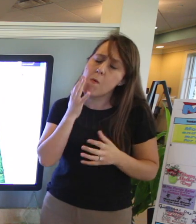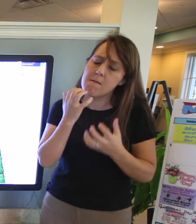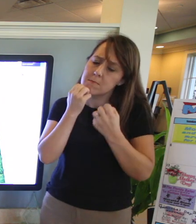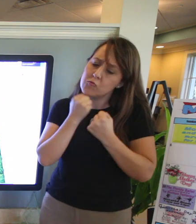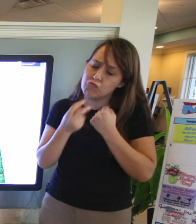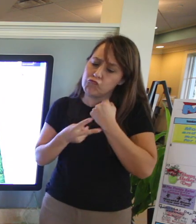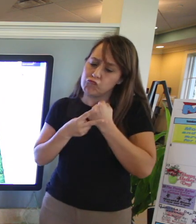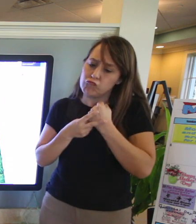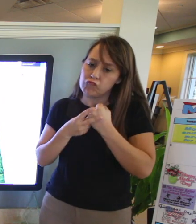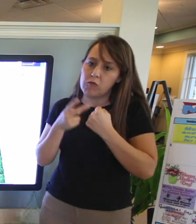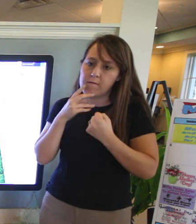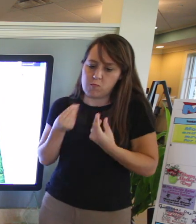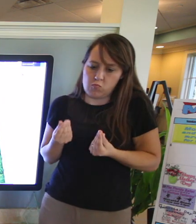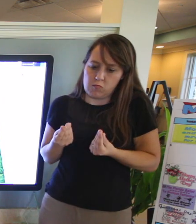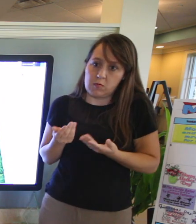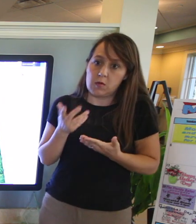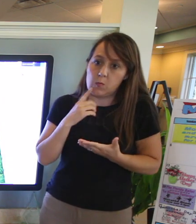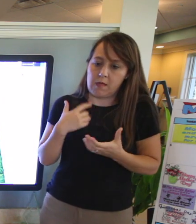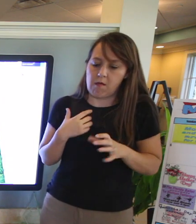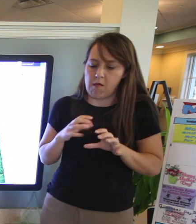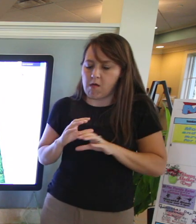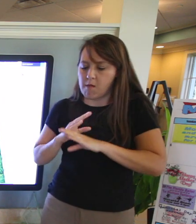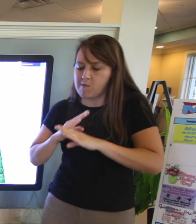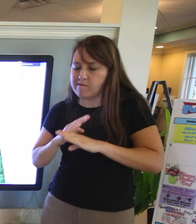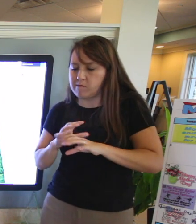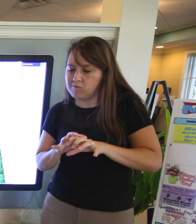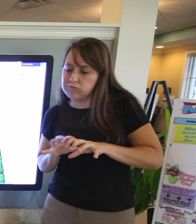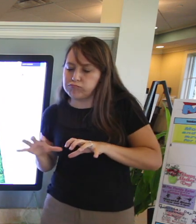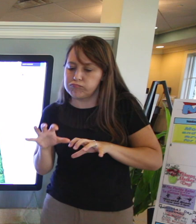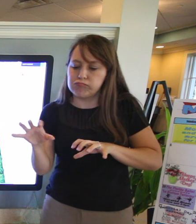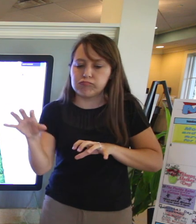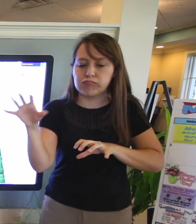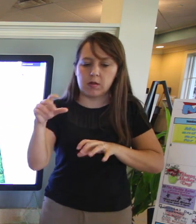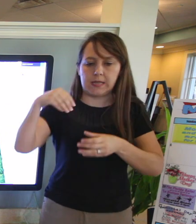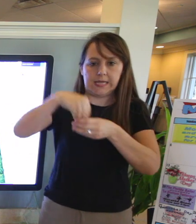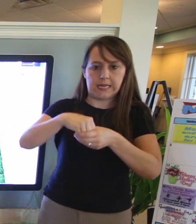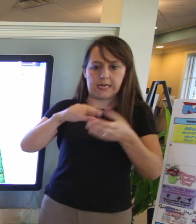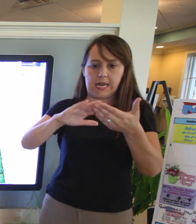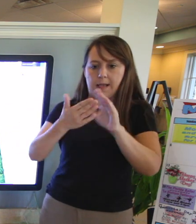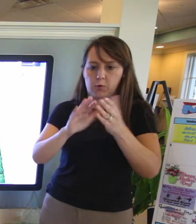So that's done by keeping a buffer preserve around neighborhoods and within neighborhoods